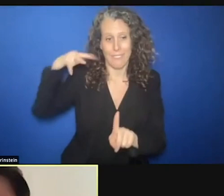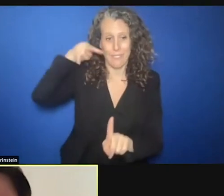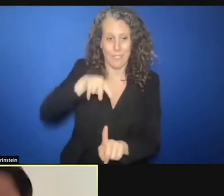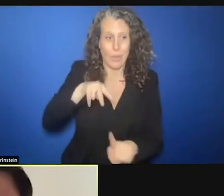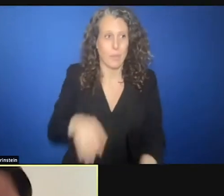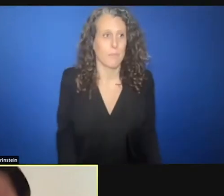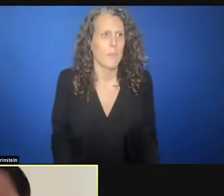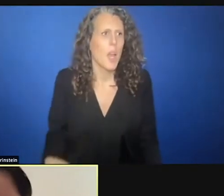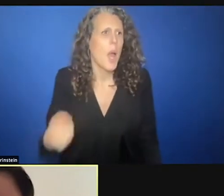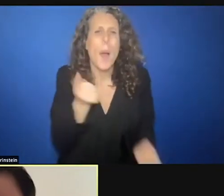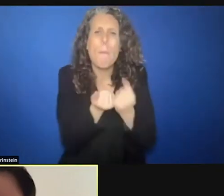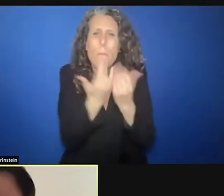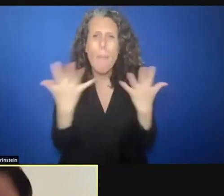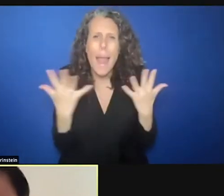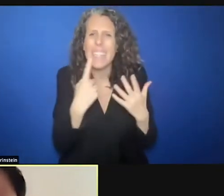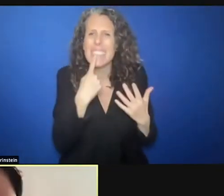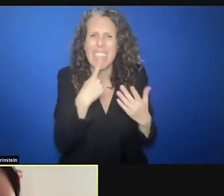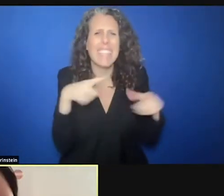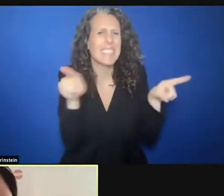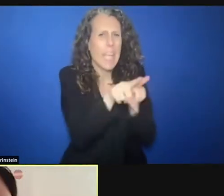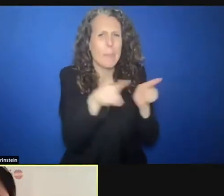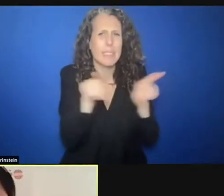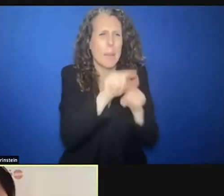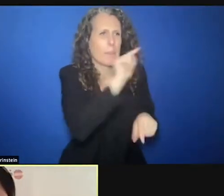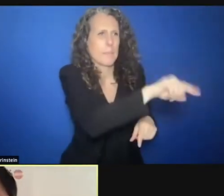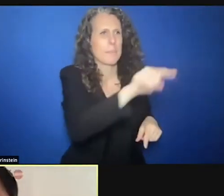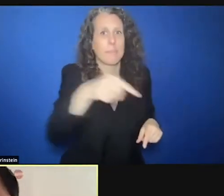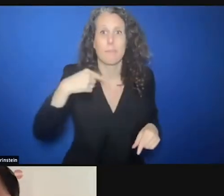said so I don't want to repeat many things. >> CHRIS GUNNESS: Good because we're in a hurry.